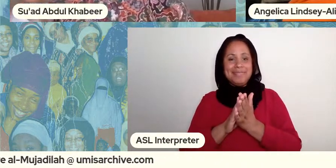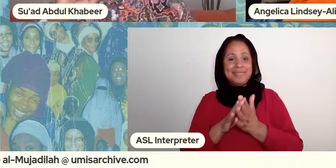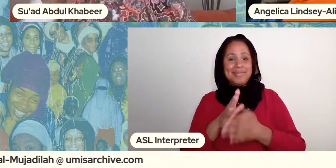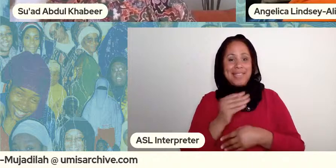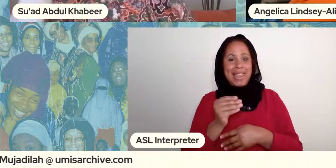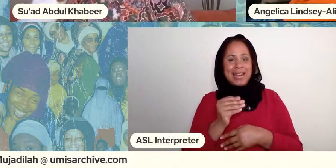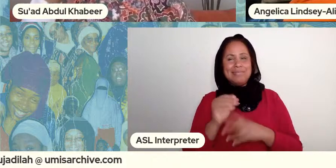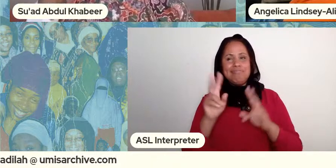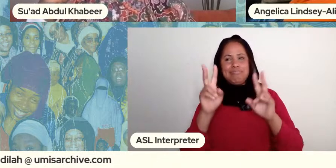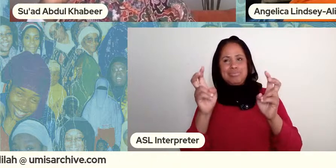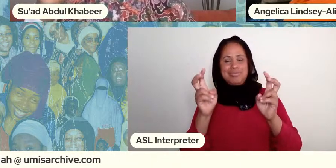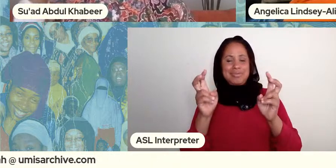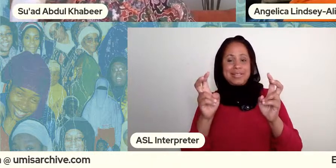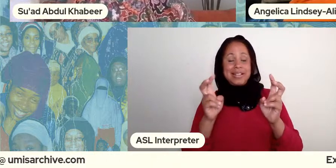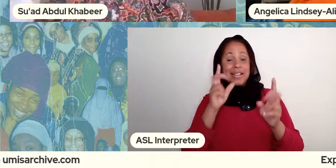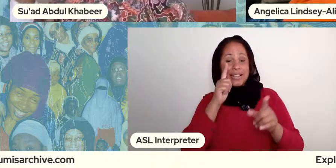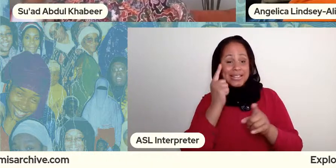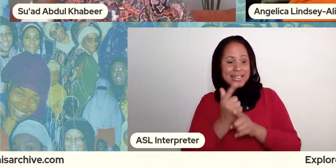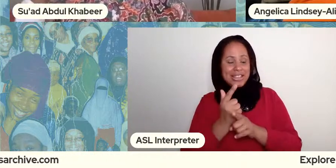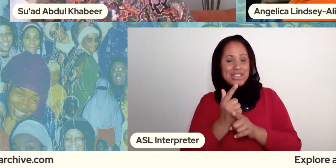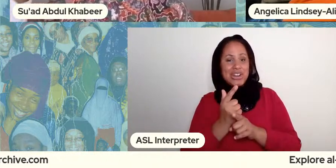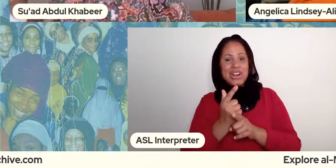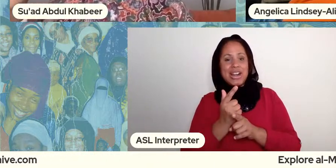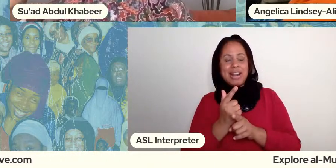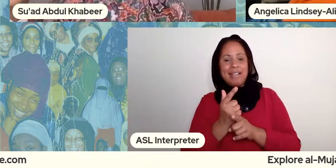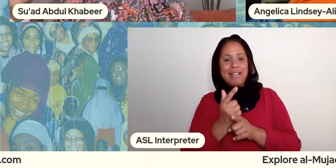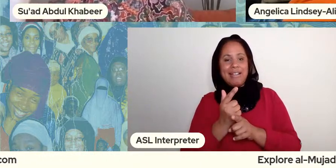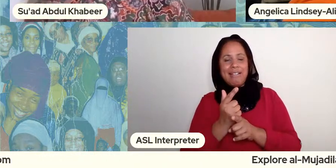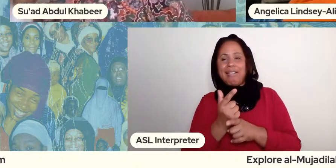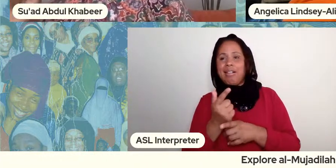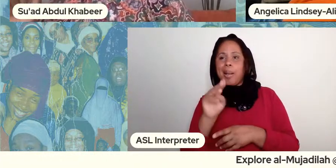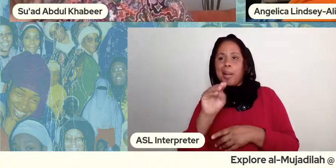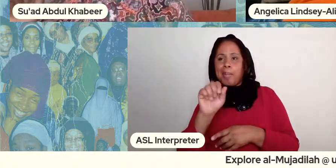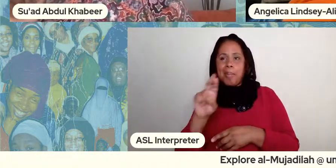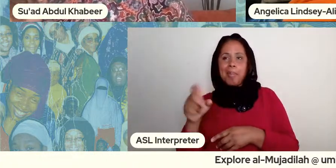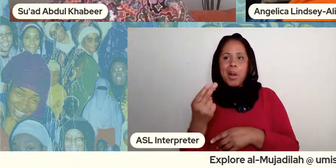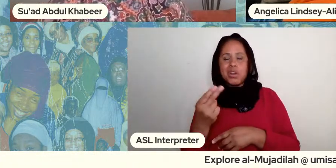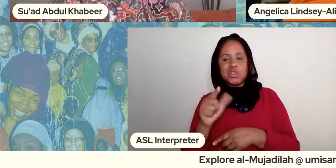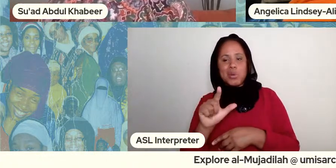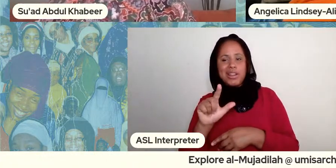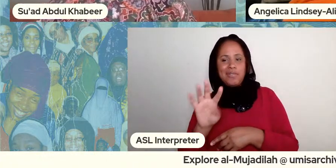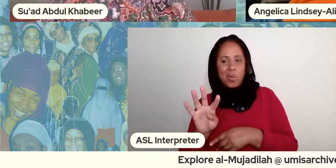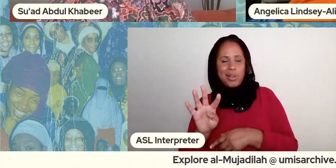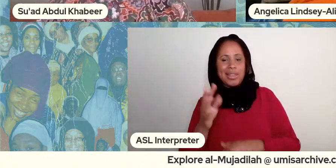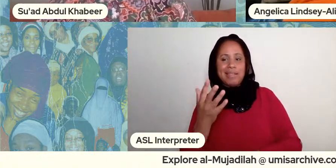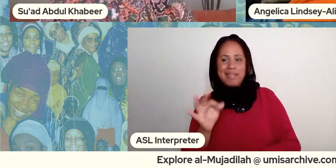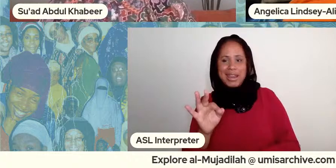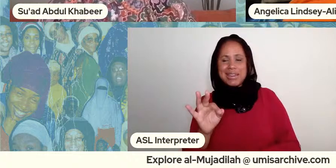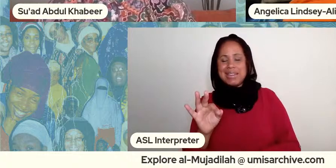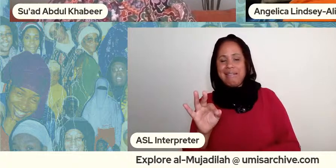it said mark sister armor dude march 24th 1998 columbia university right and so what it is is